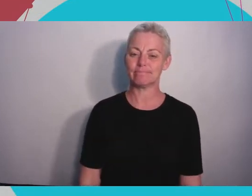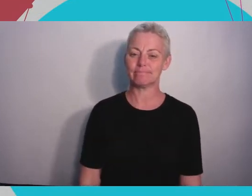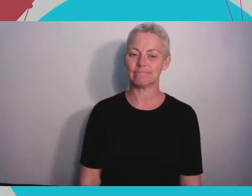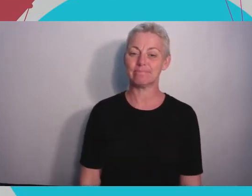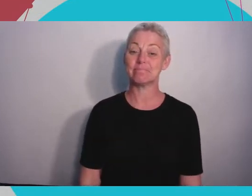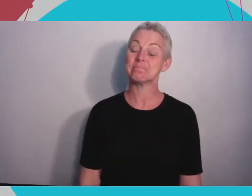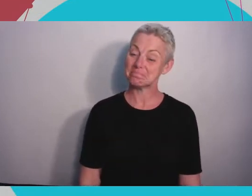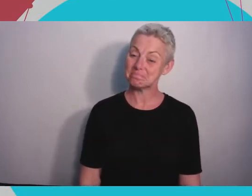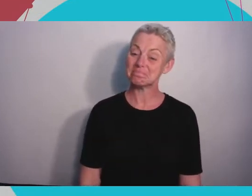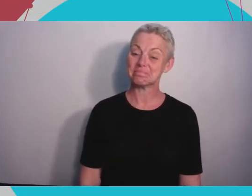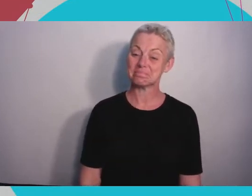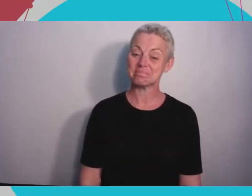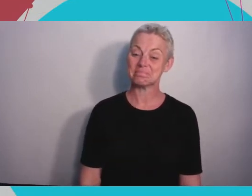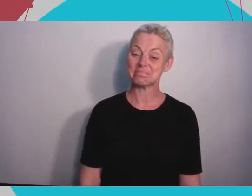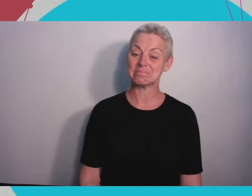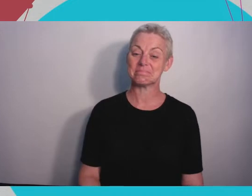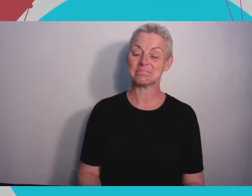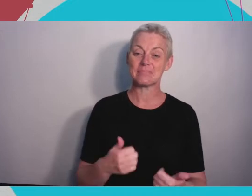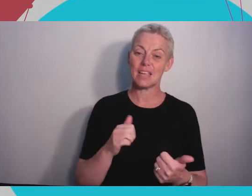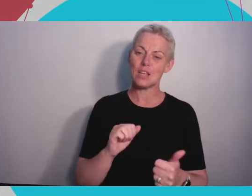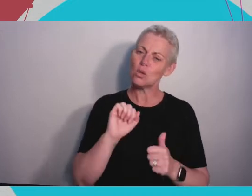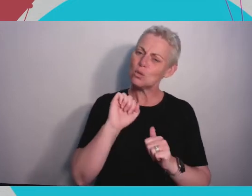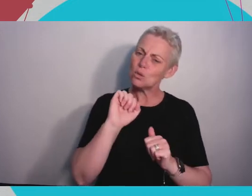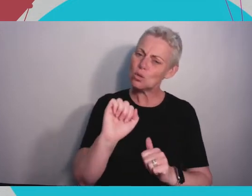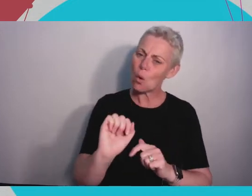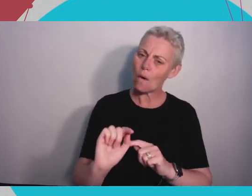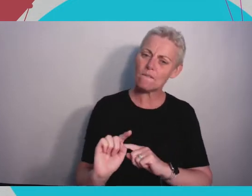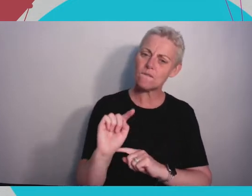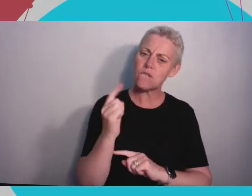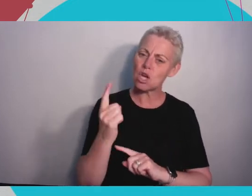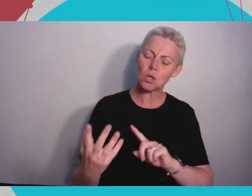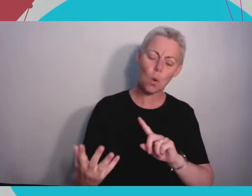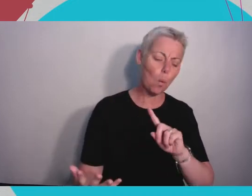your first 'win' that made you confident that you were doing the right thing?